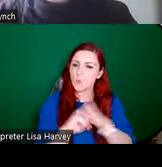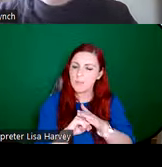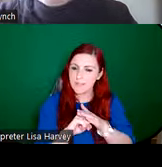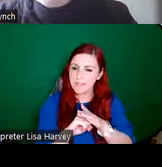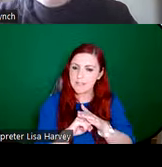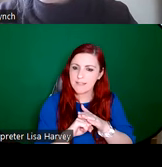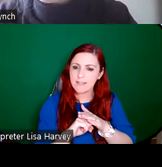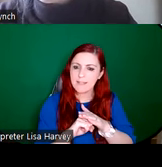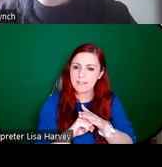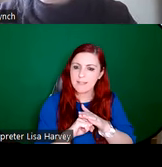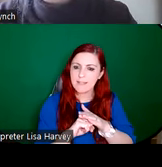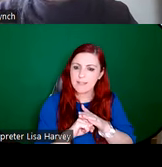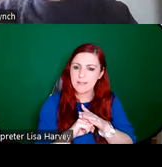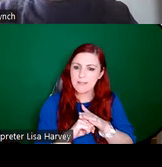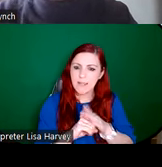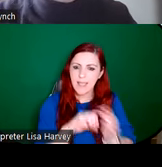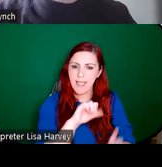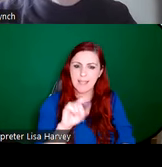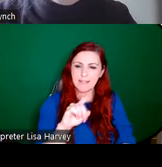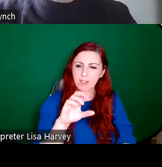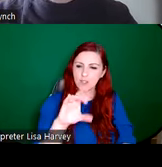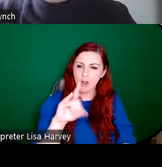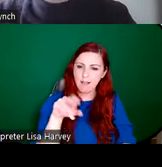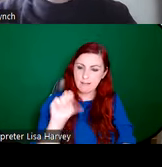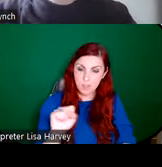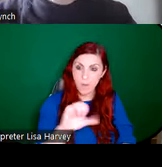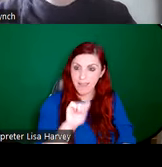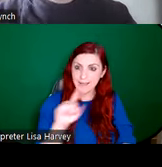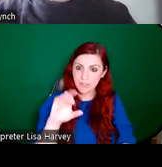studio assistant, A E Child. And so A E Child began teaching stained glass at